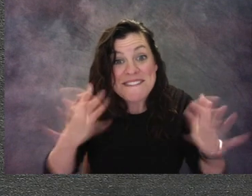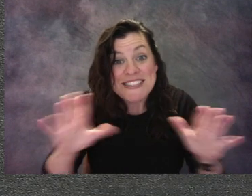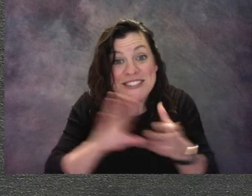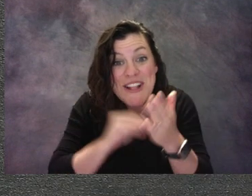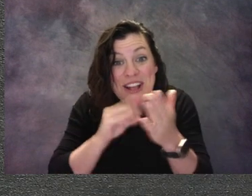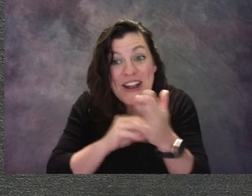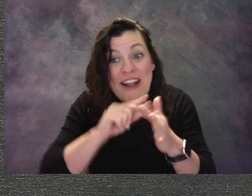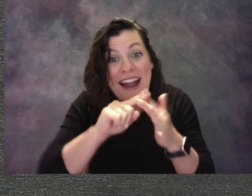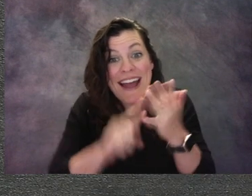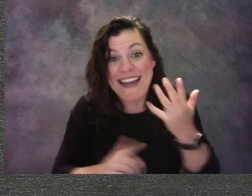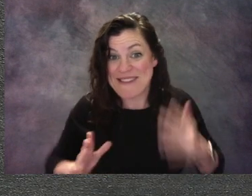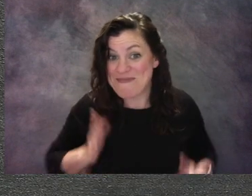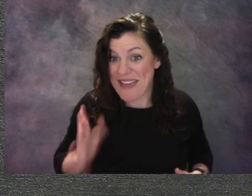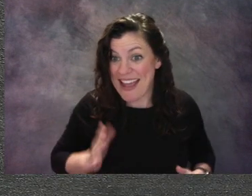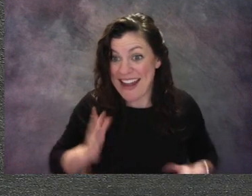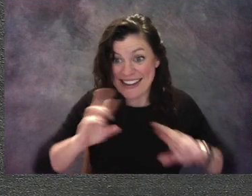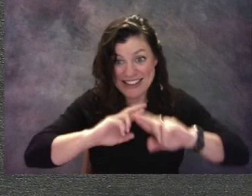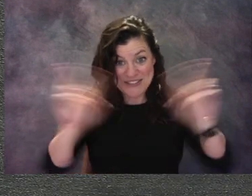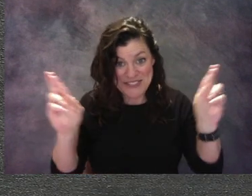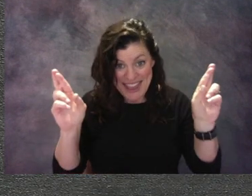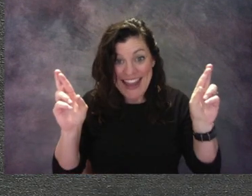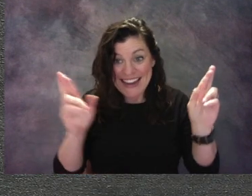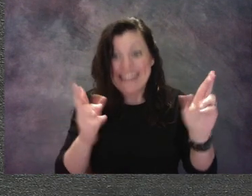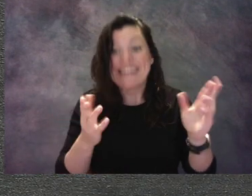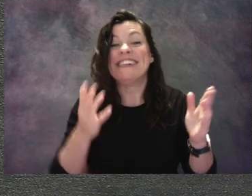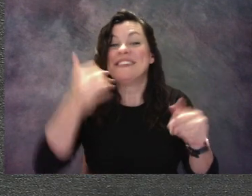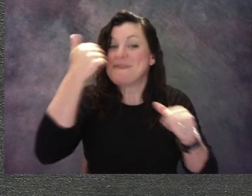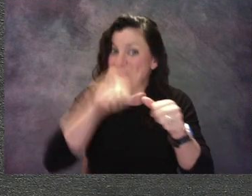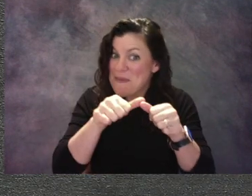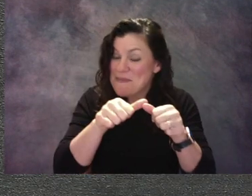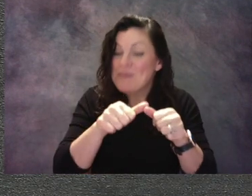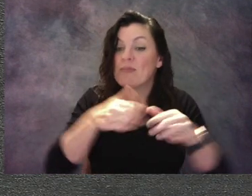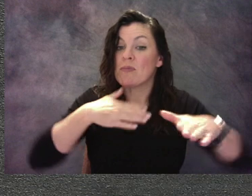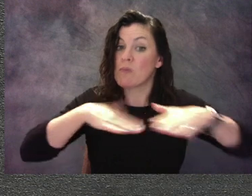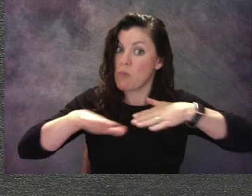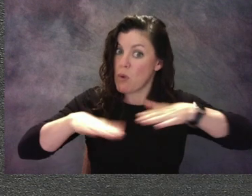Do you have your walking feet? Do you have your inside voices?